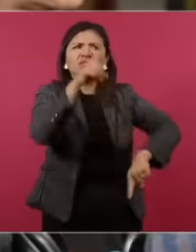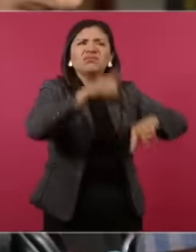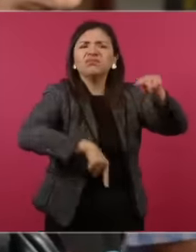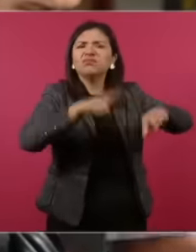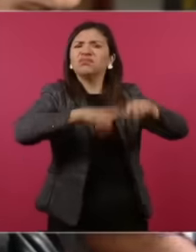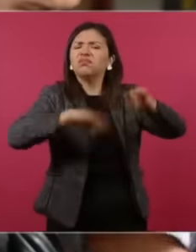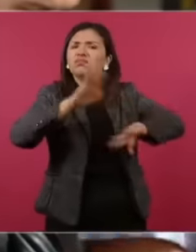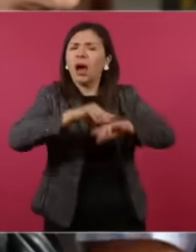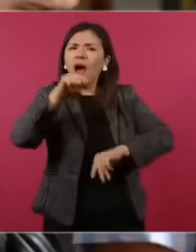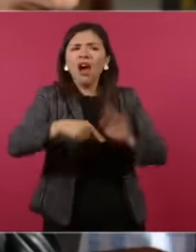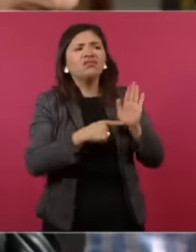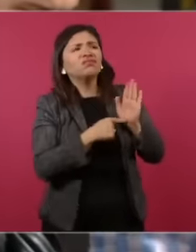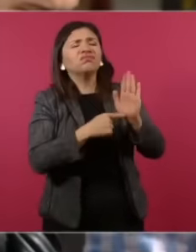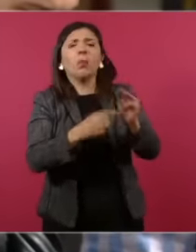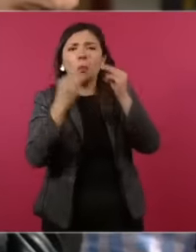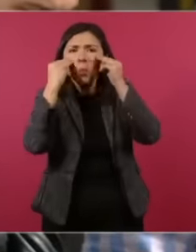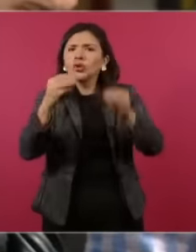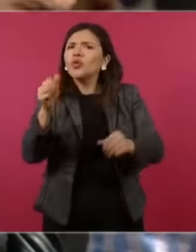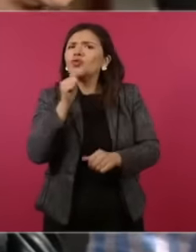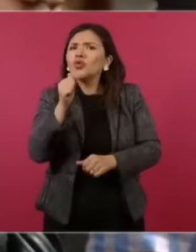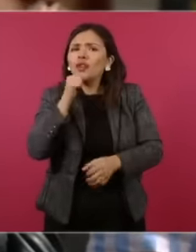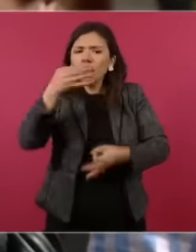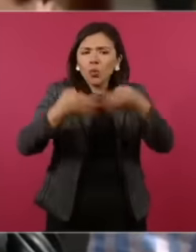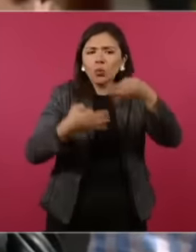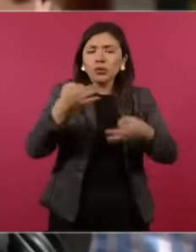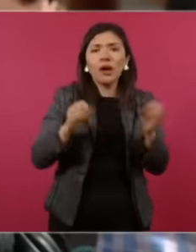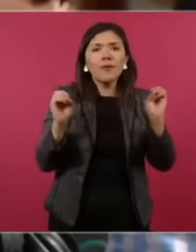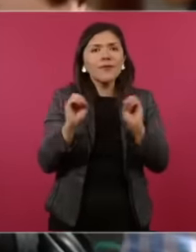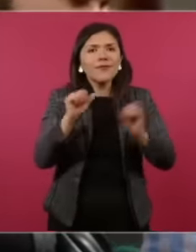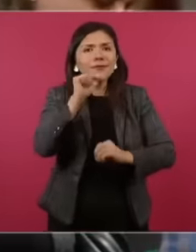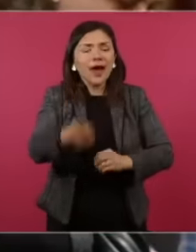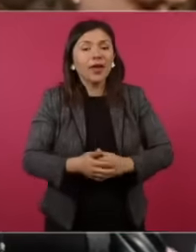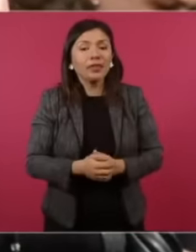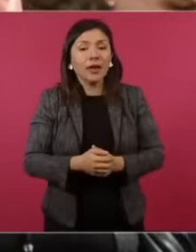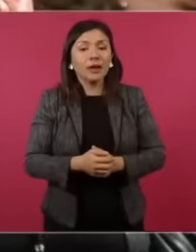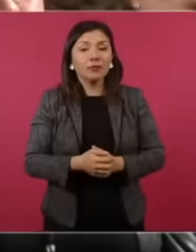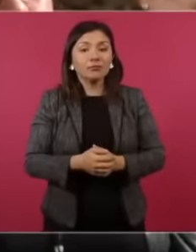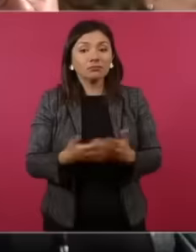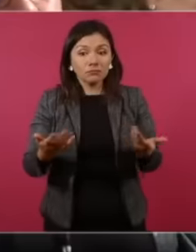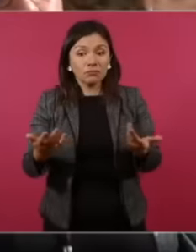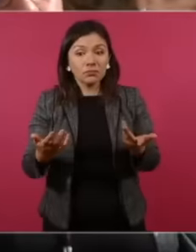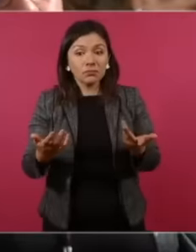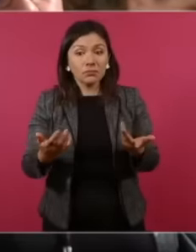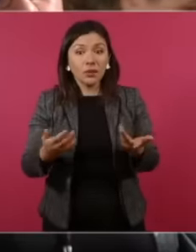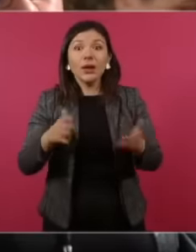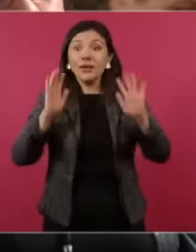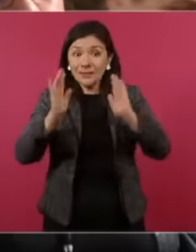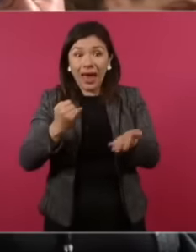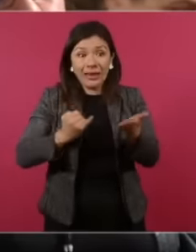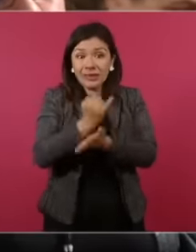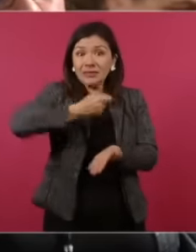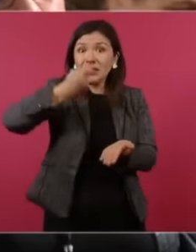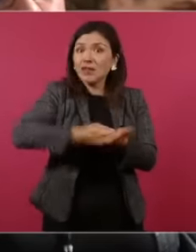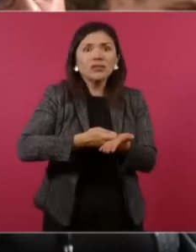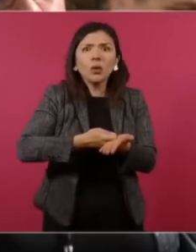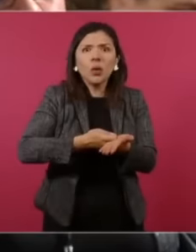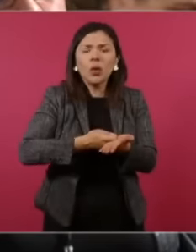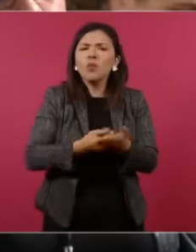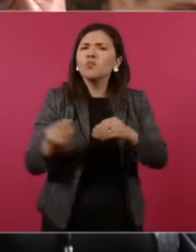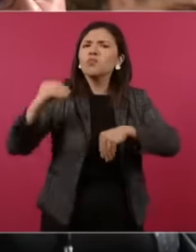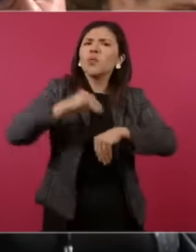case that is not even judged eh And no I mean instead of giving sentences eh they put cases that